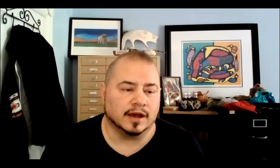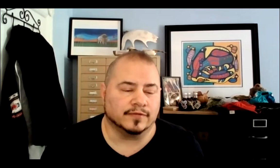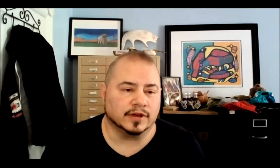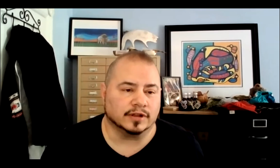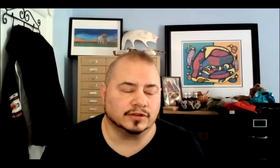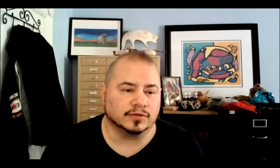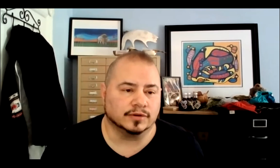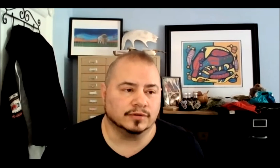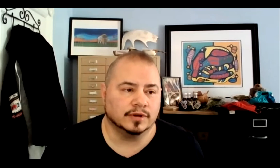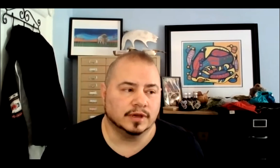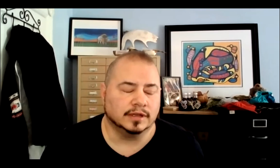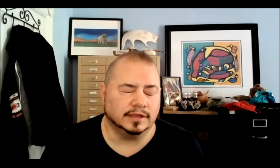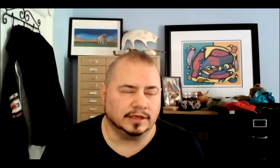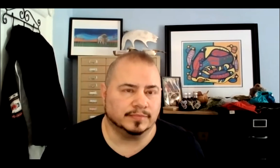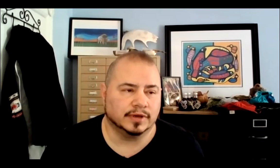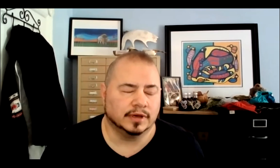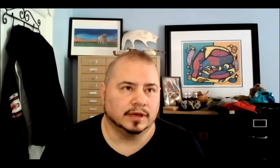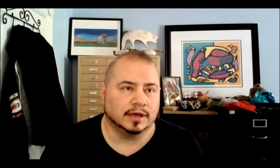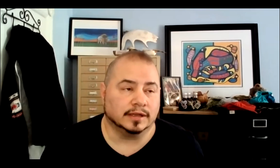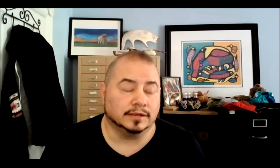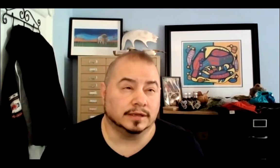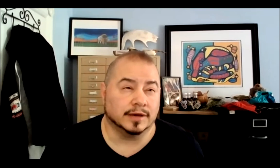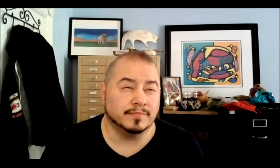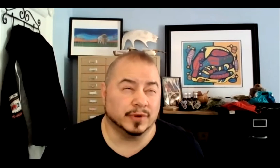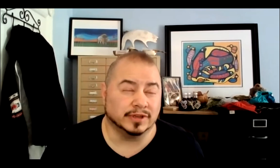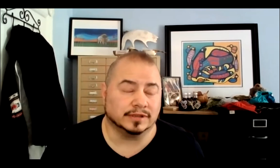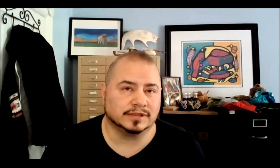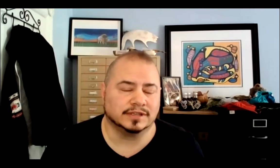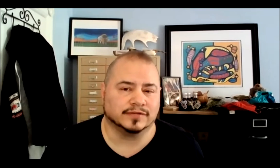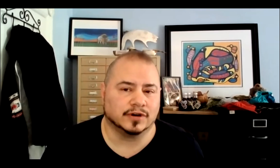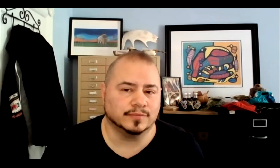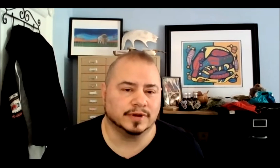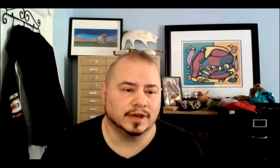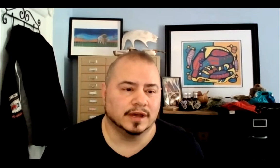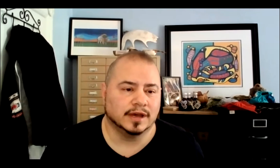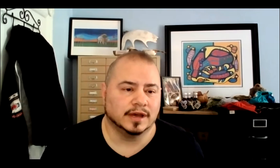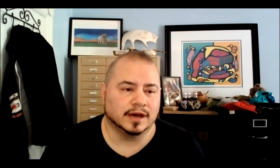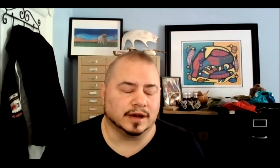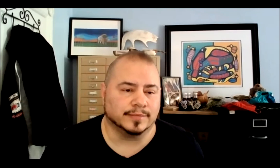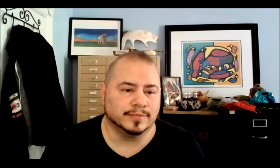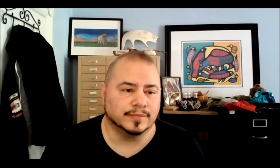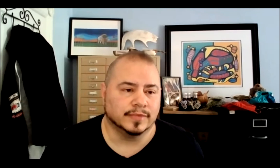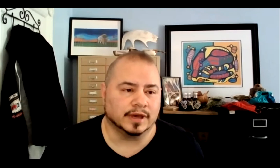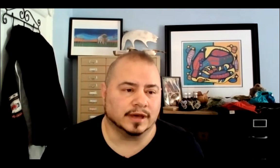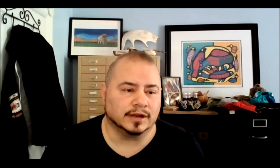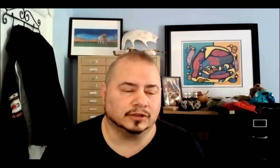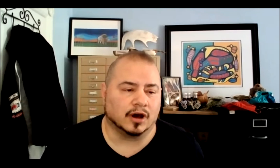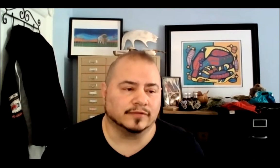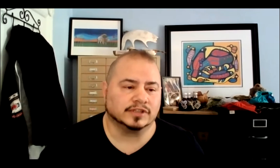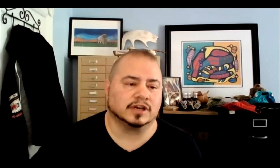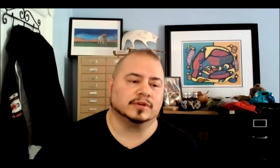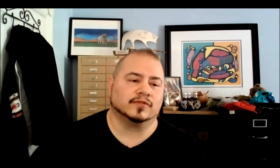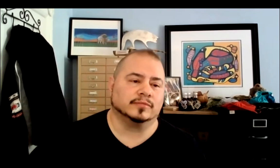I feel a true, deep, and a buoyant sense of hope, and a lot of it is coming from